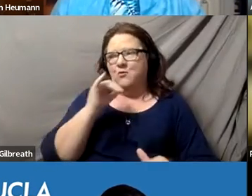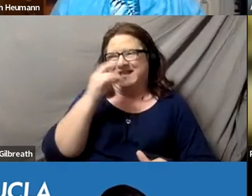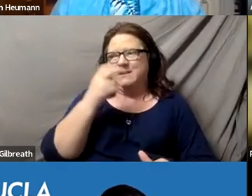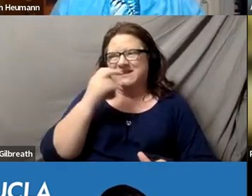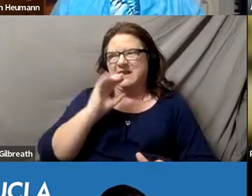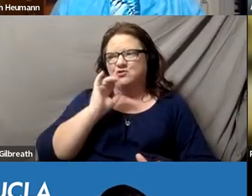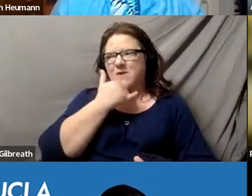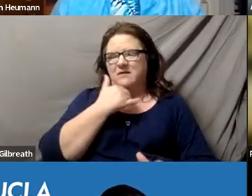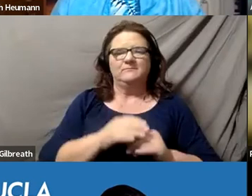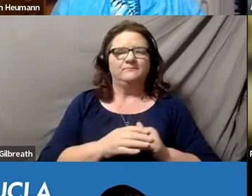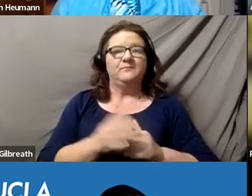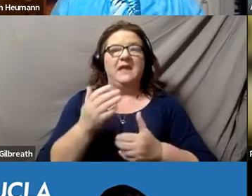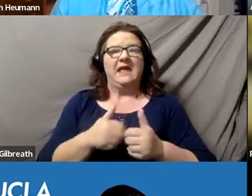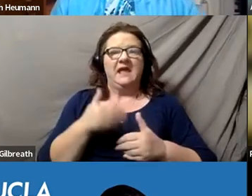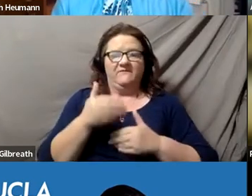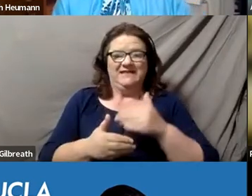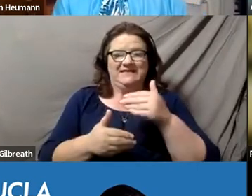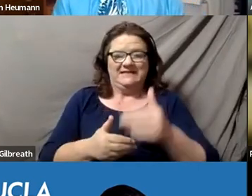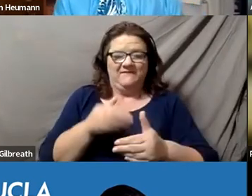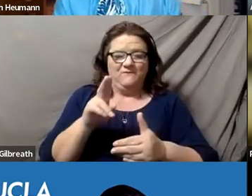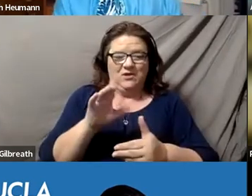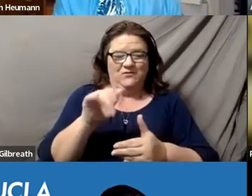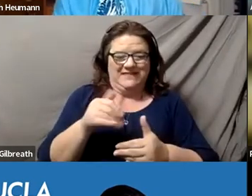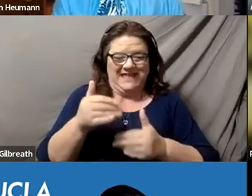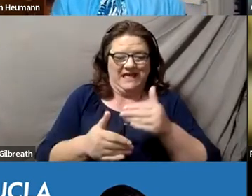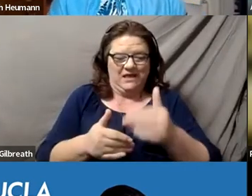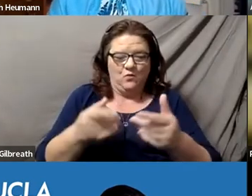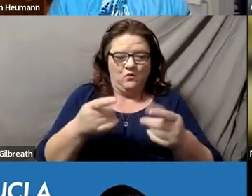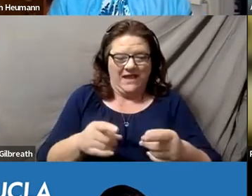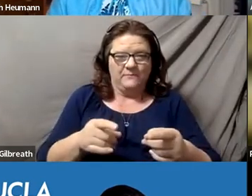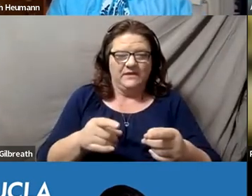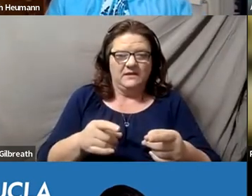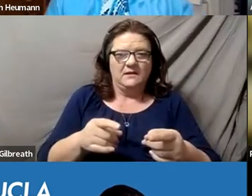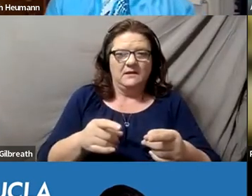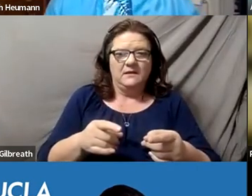So, every step forward UCLA takes is a step taken years too late.